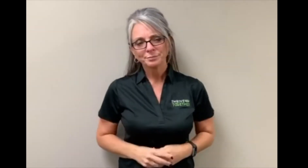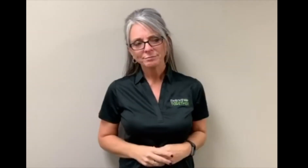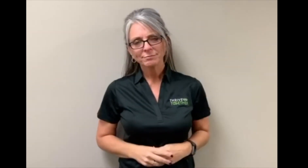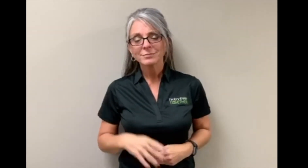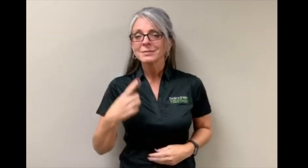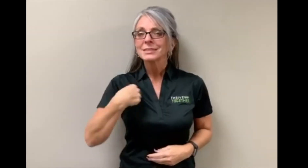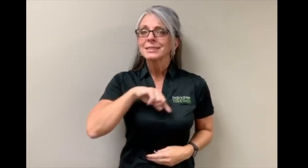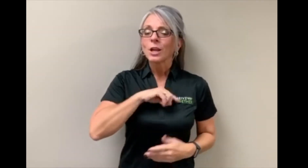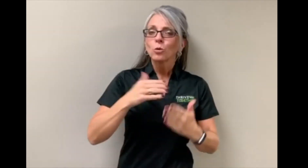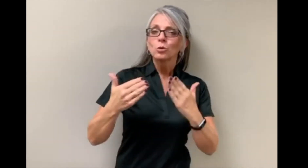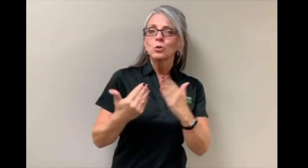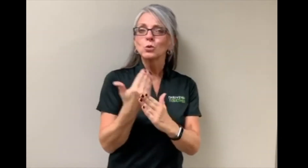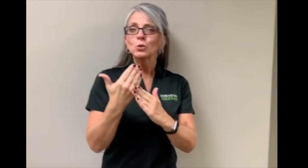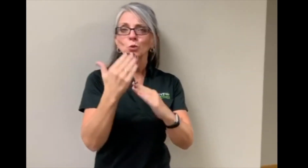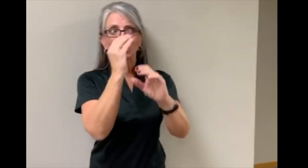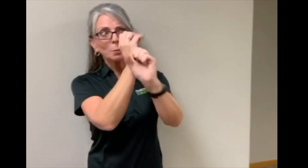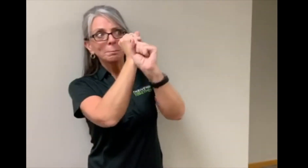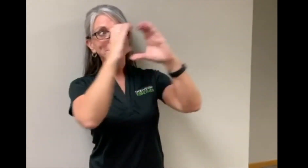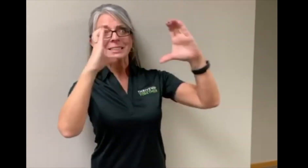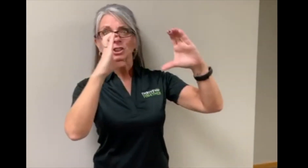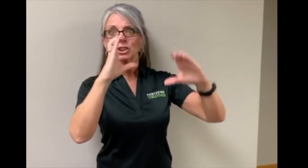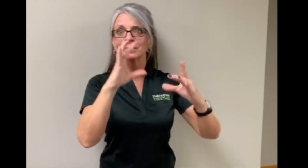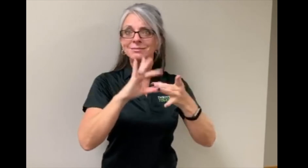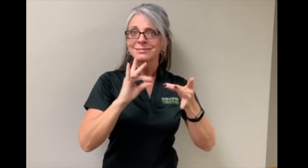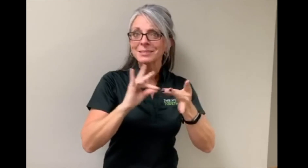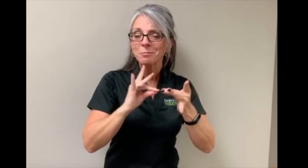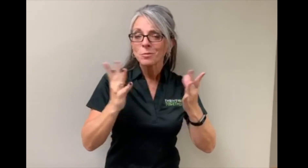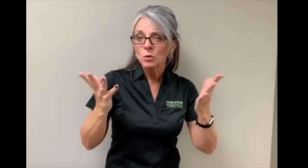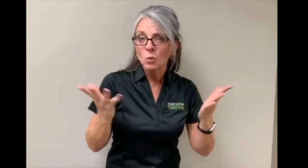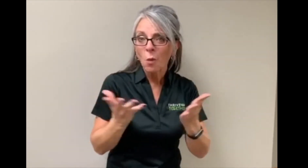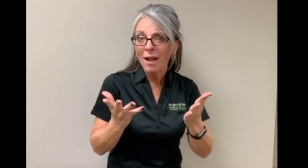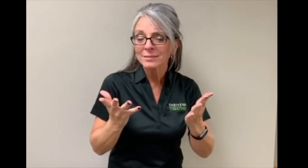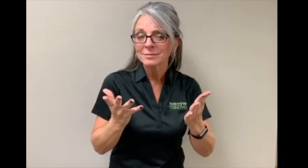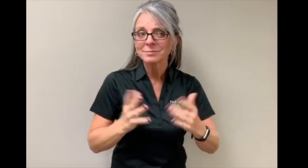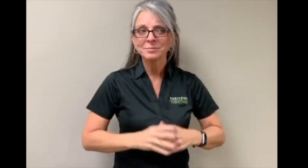Our new mission statement is...